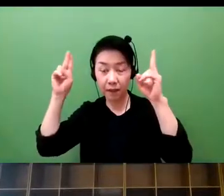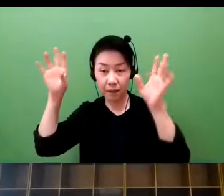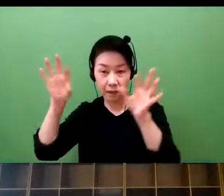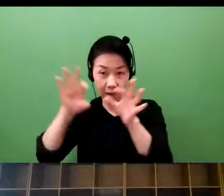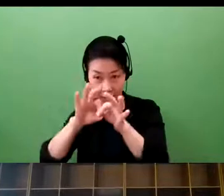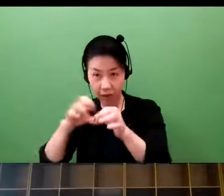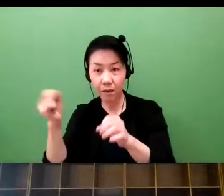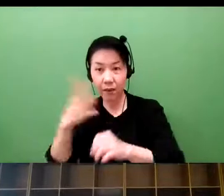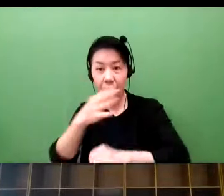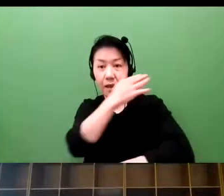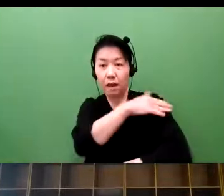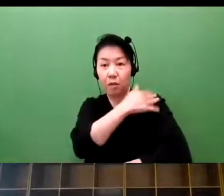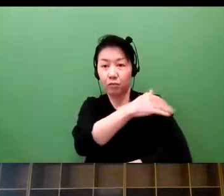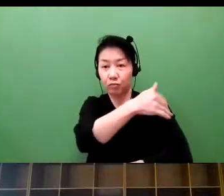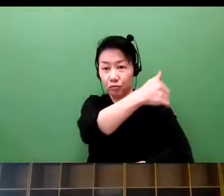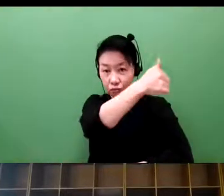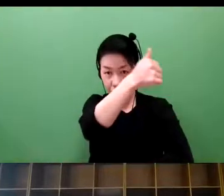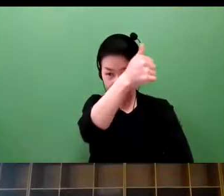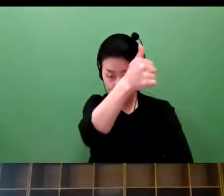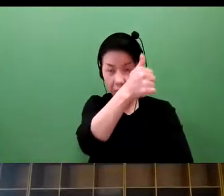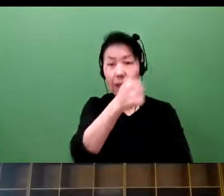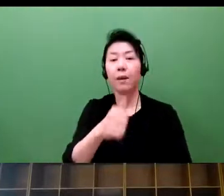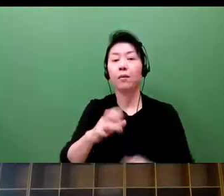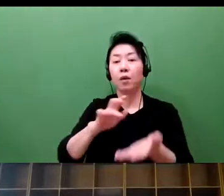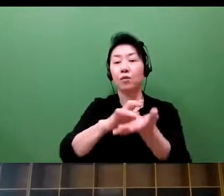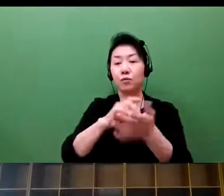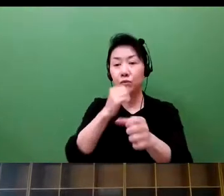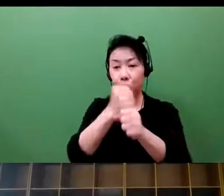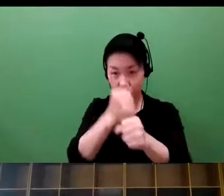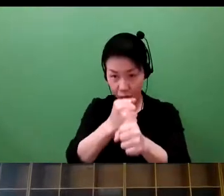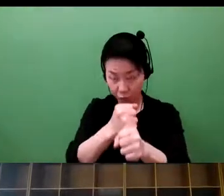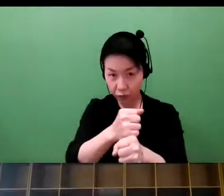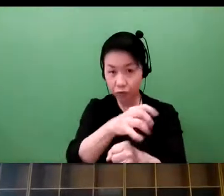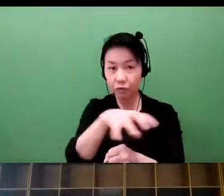And also, those from a bureaucratic field, as well as